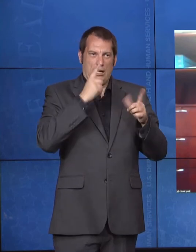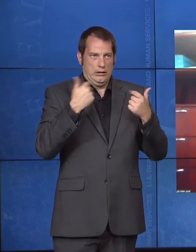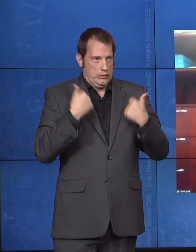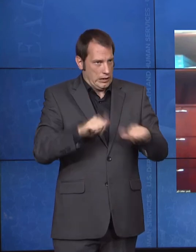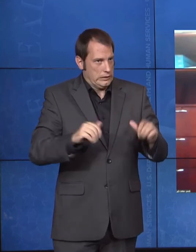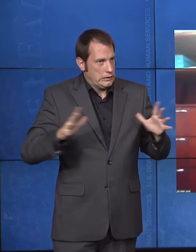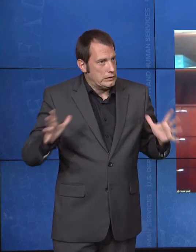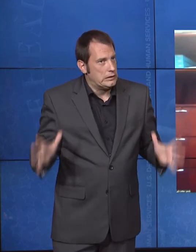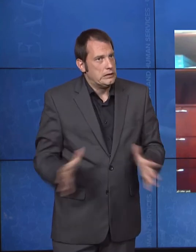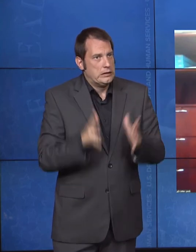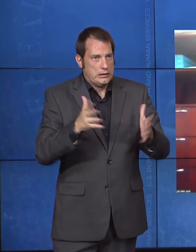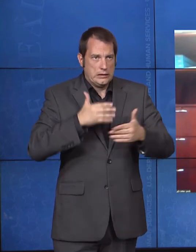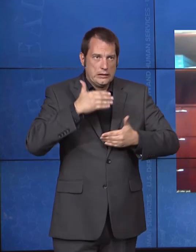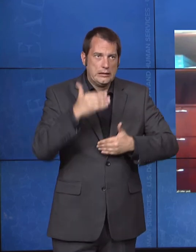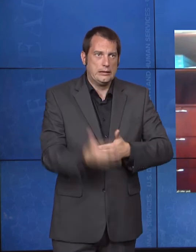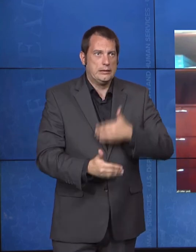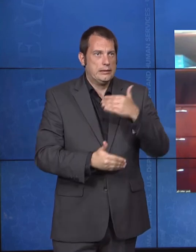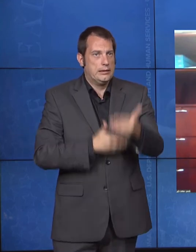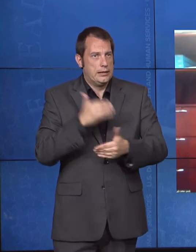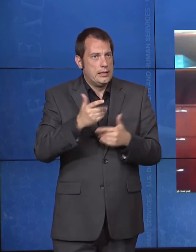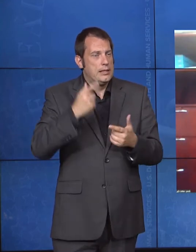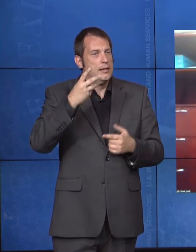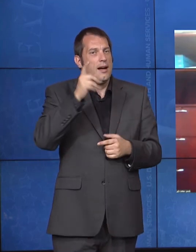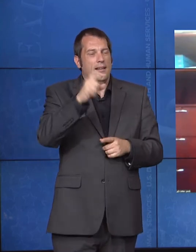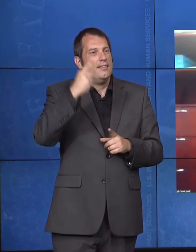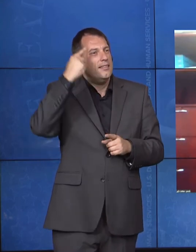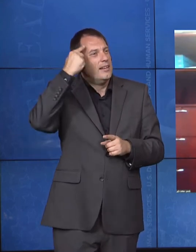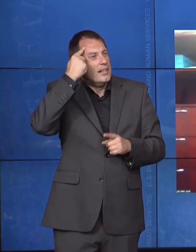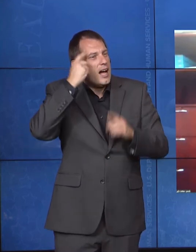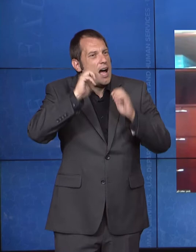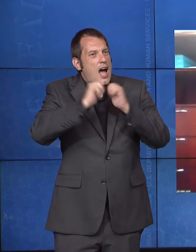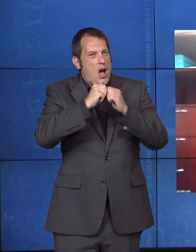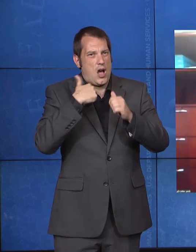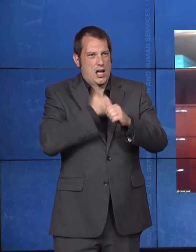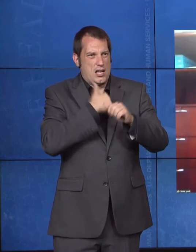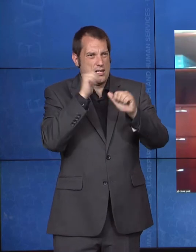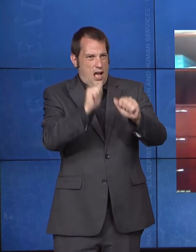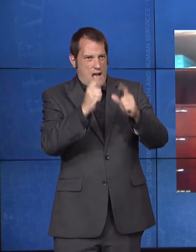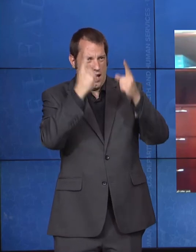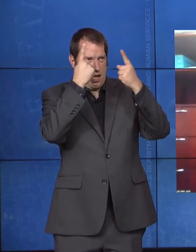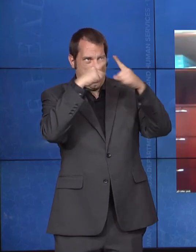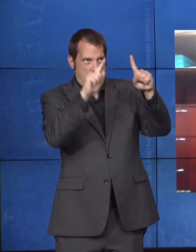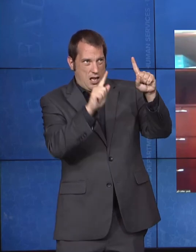really found -- the foundation of measurement. We've got to be able to understand the performance of our system.